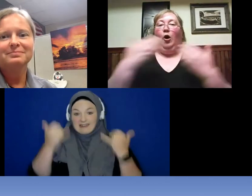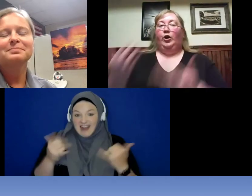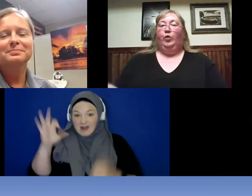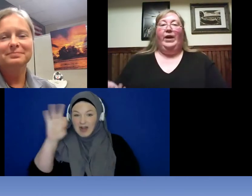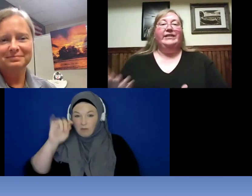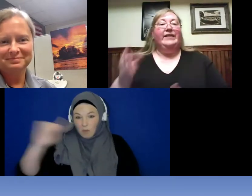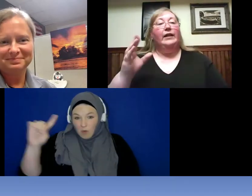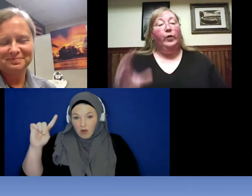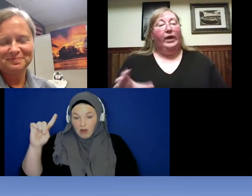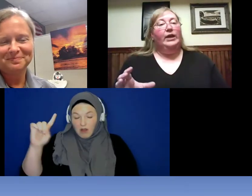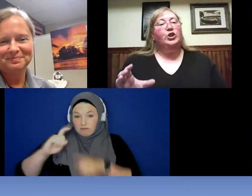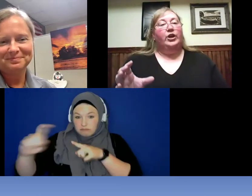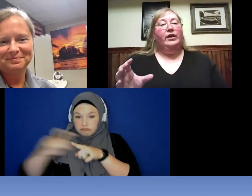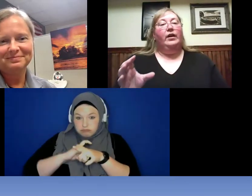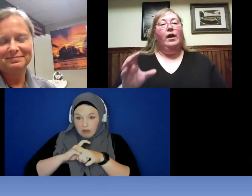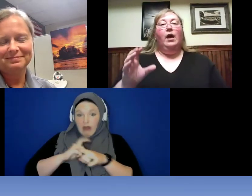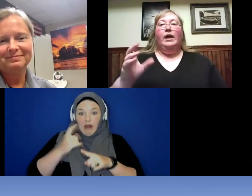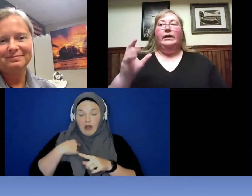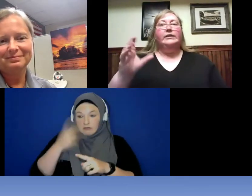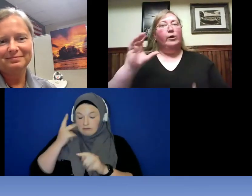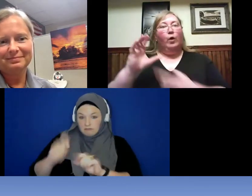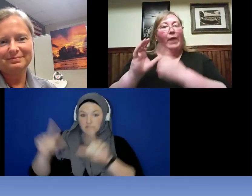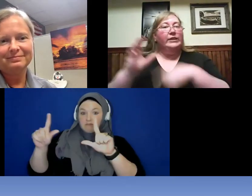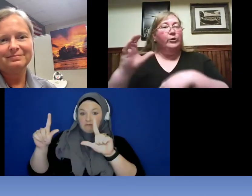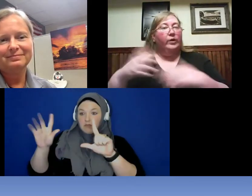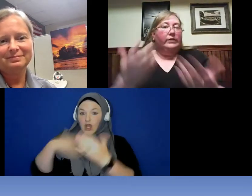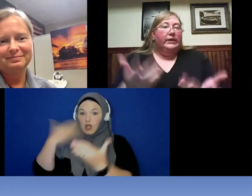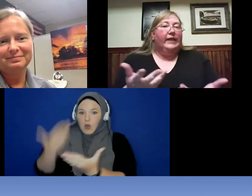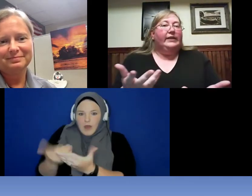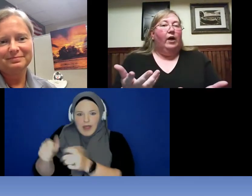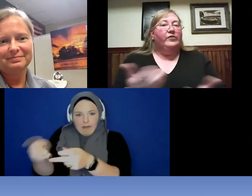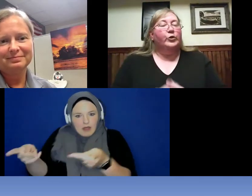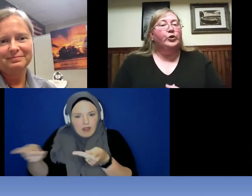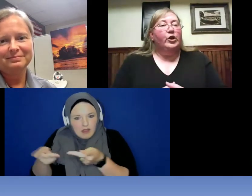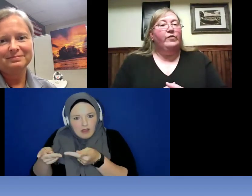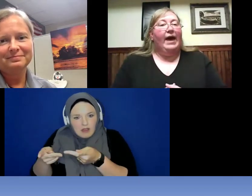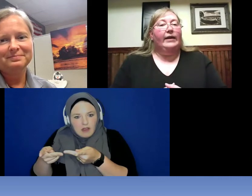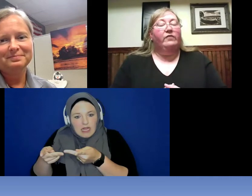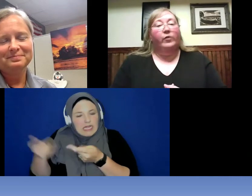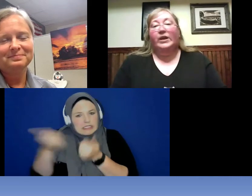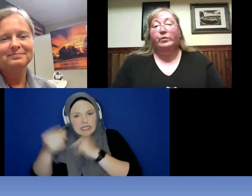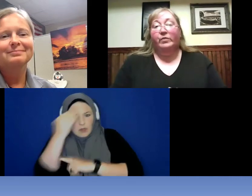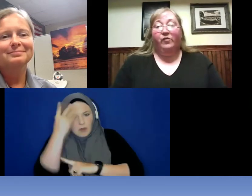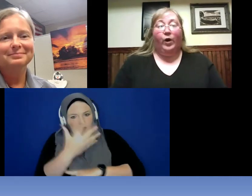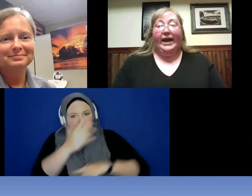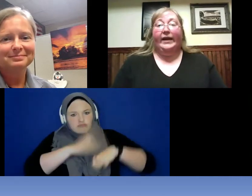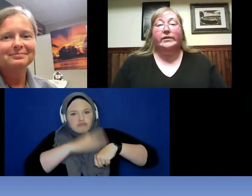on the way to that location is there a way to let the officers know that information beforehand?